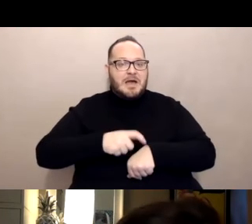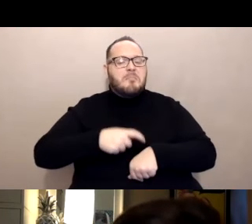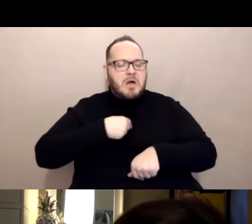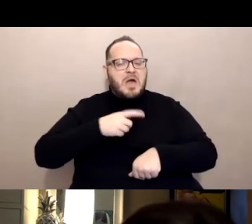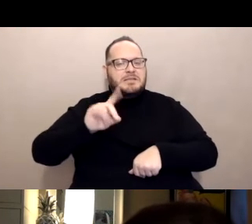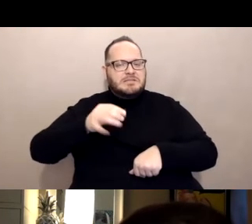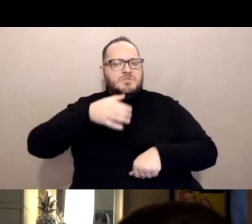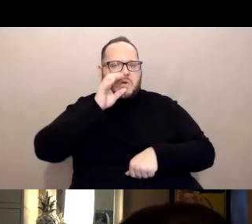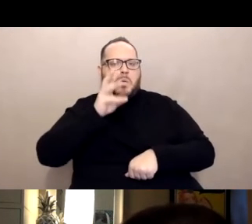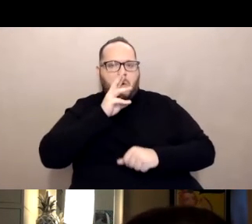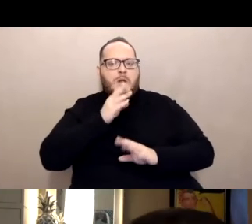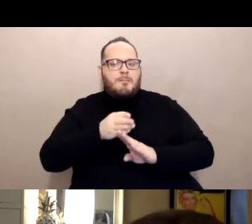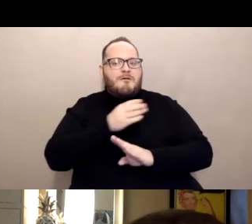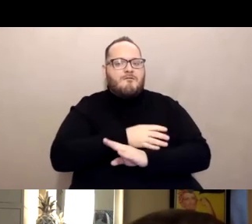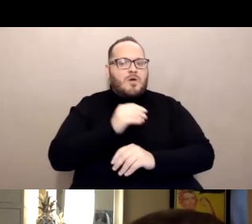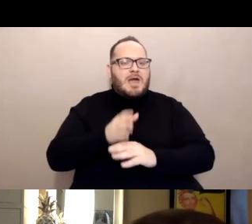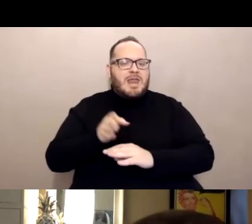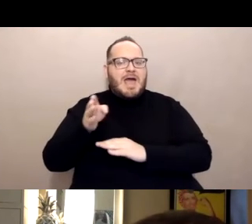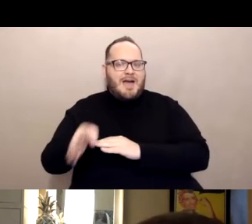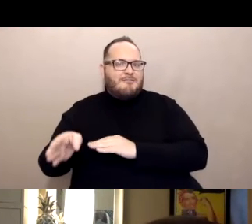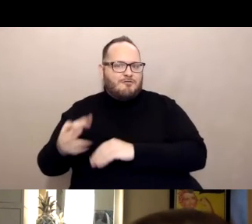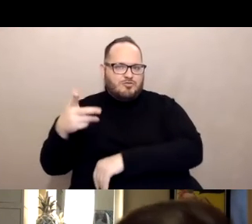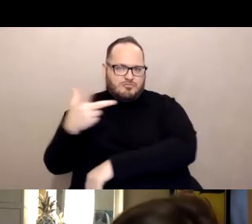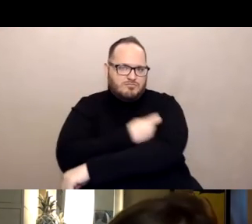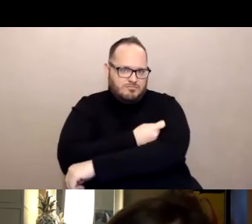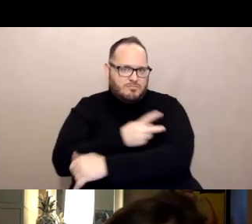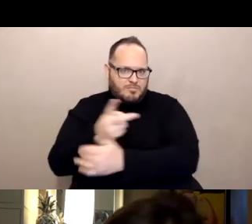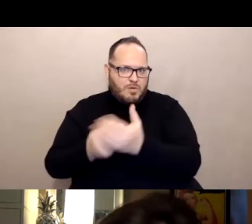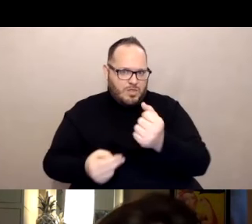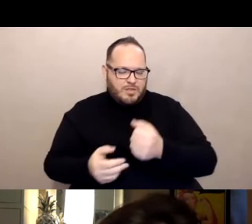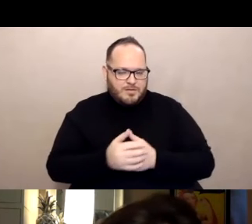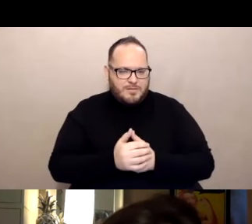And I had no dizziness.